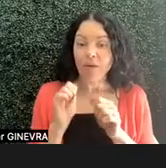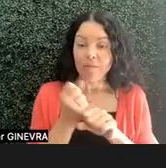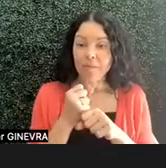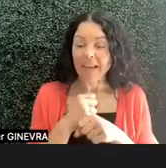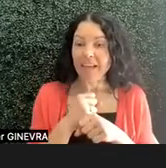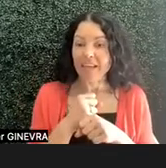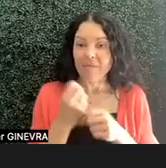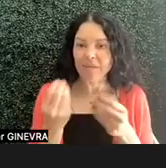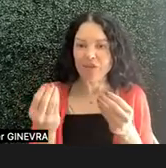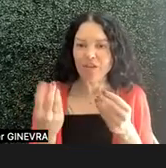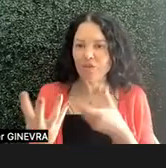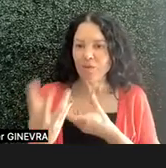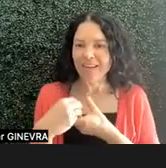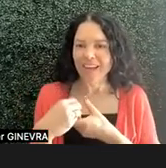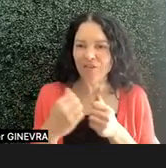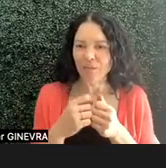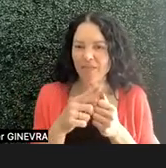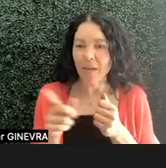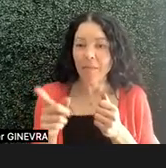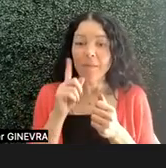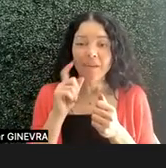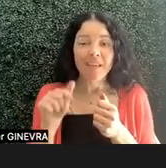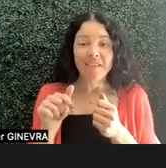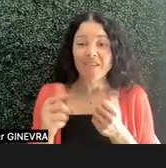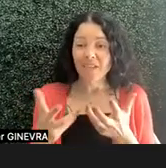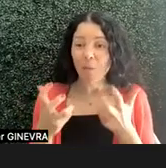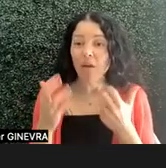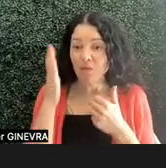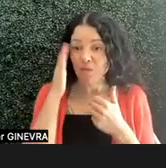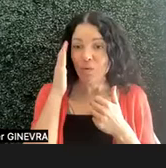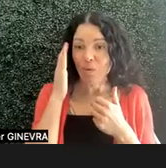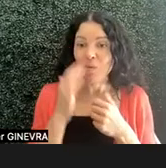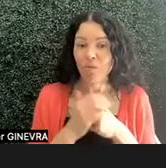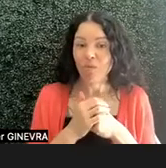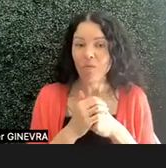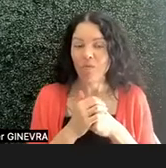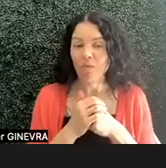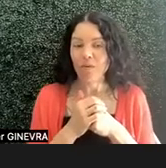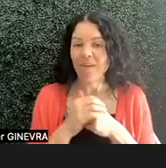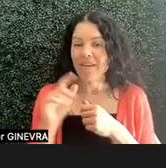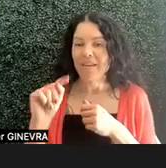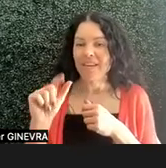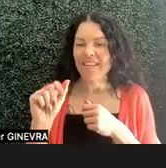engage with them because these were things that they wanted to know about. And I'll let Tami talk a bit about,